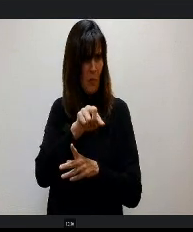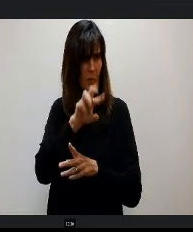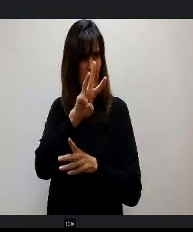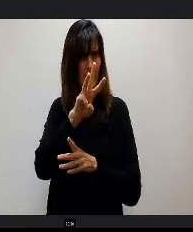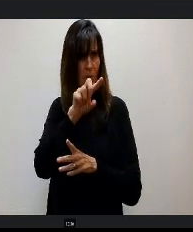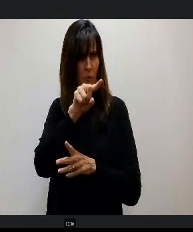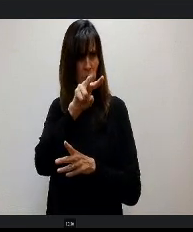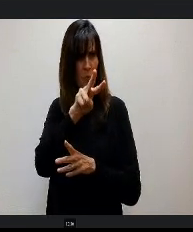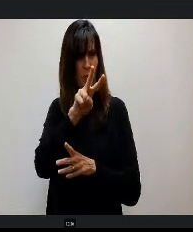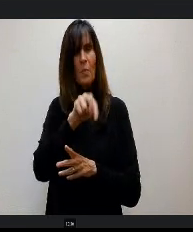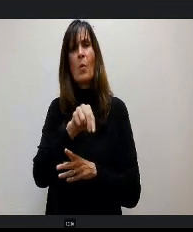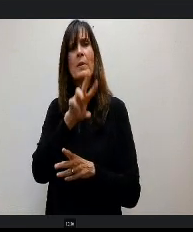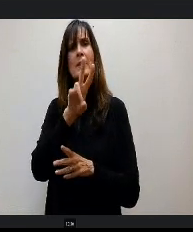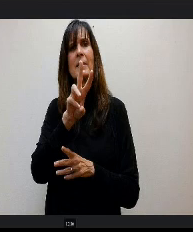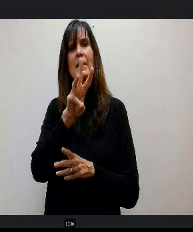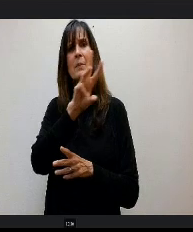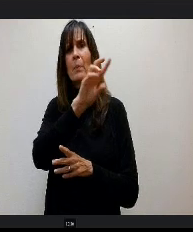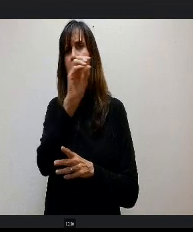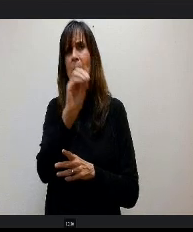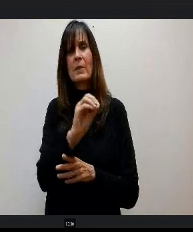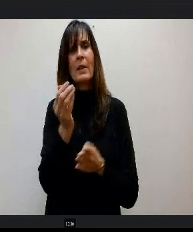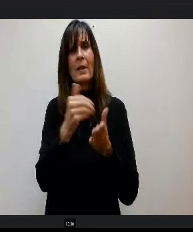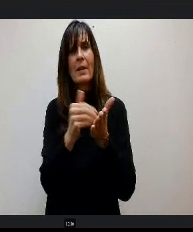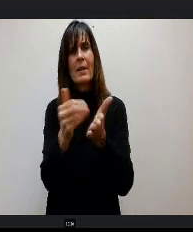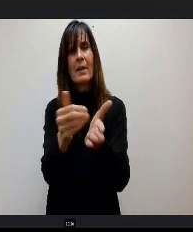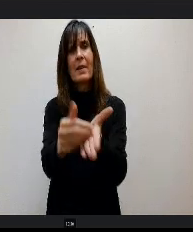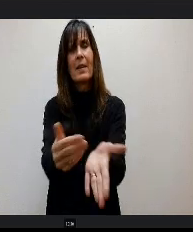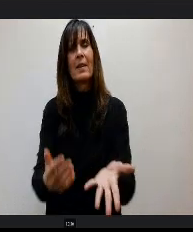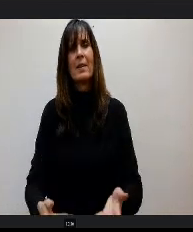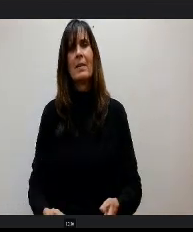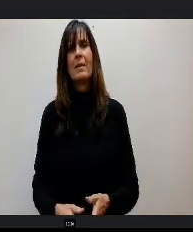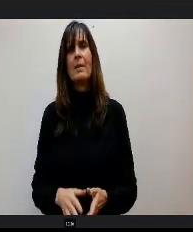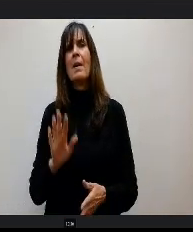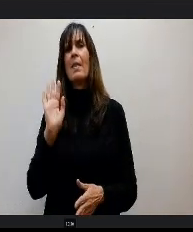that is what they're predicting CPI to be for